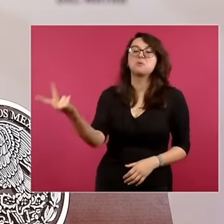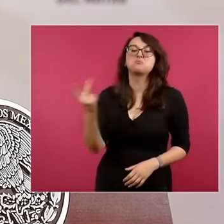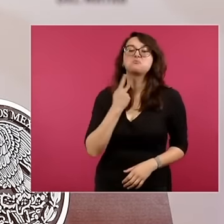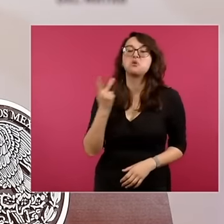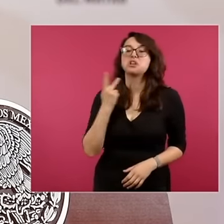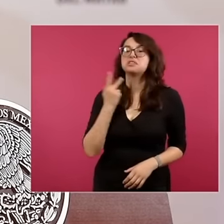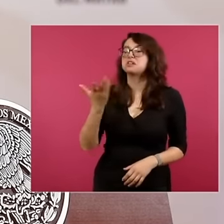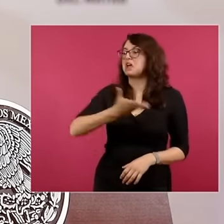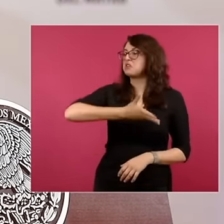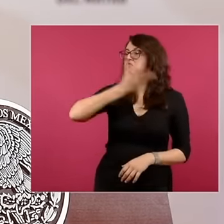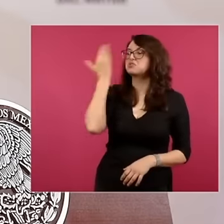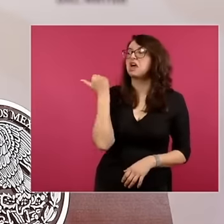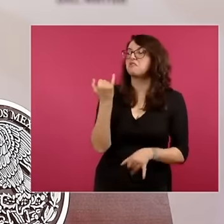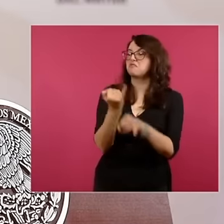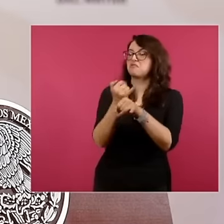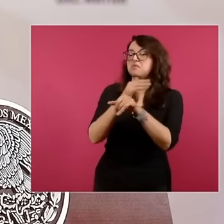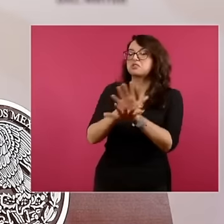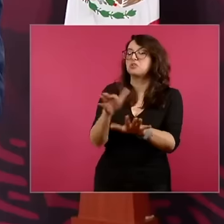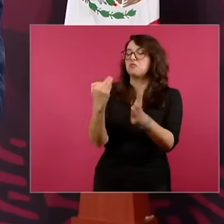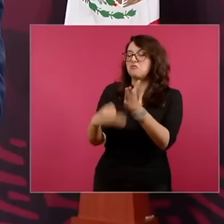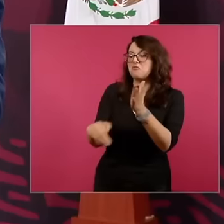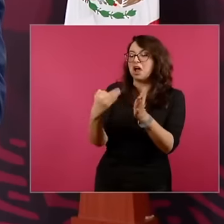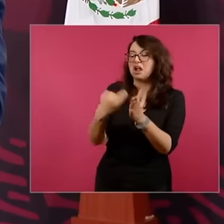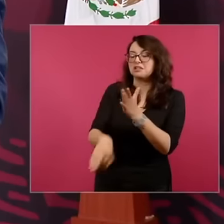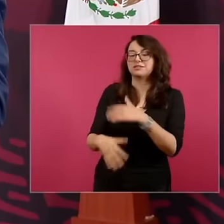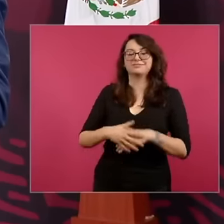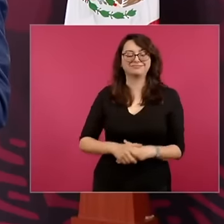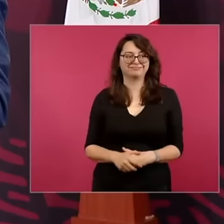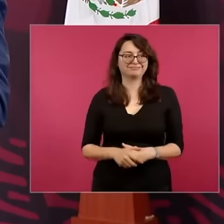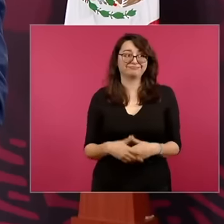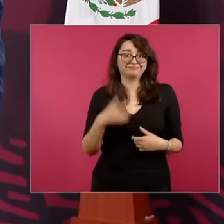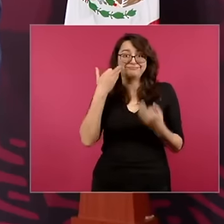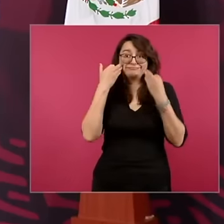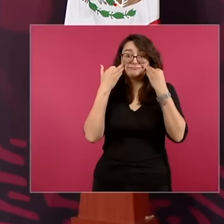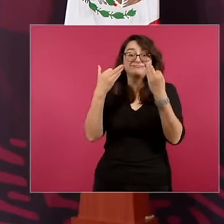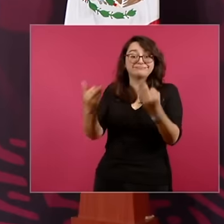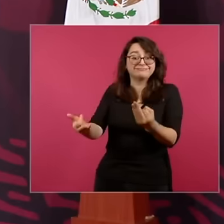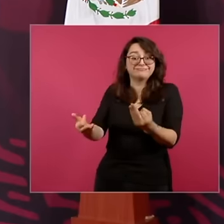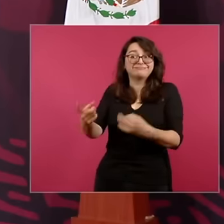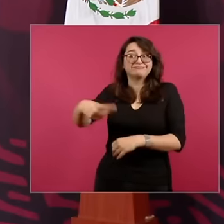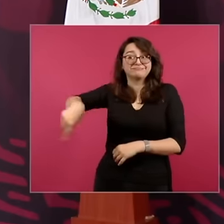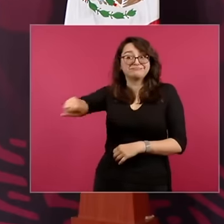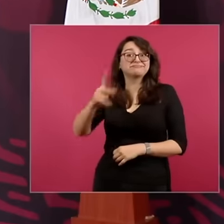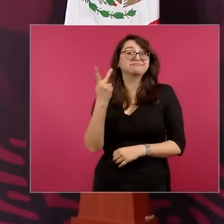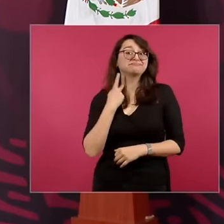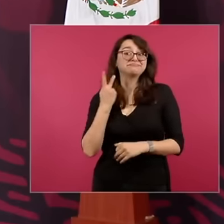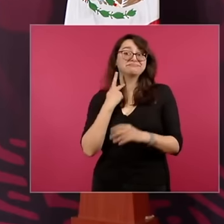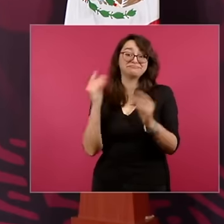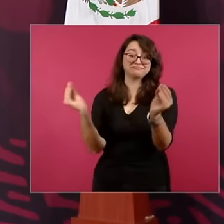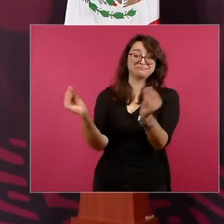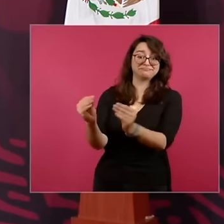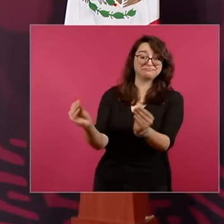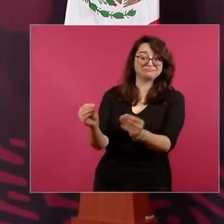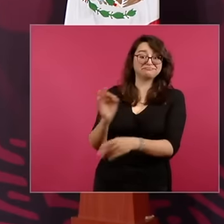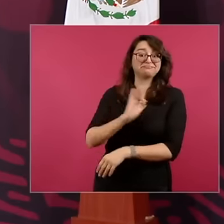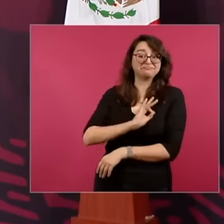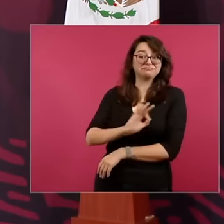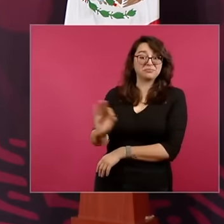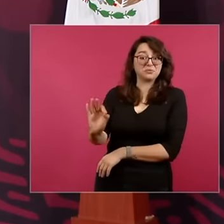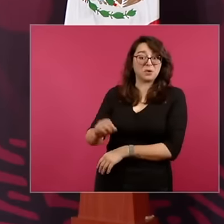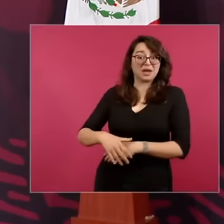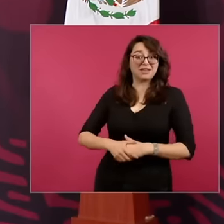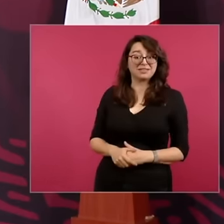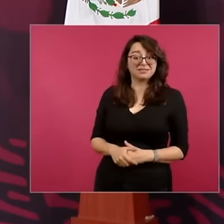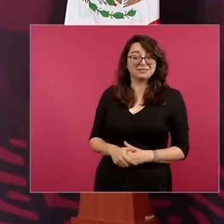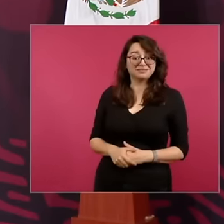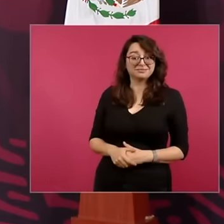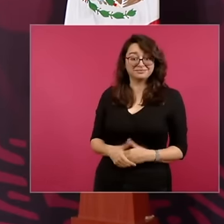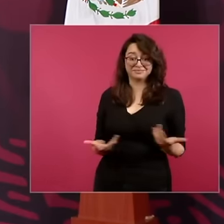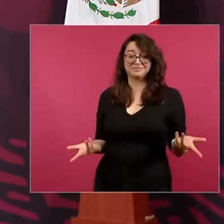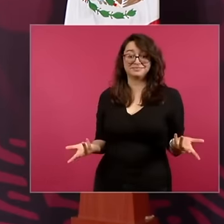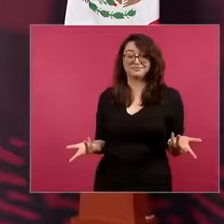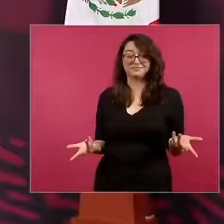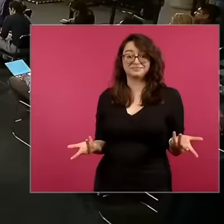informed, the people are wise. So that is what is happening. I hope they are not